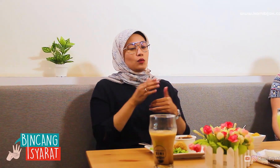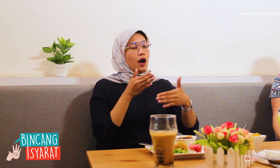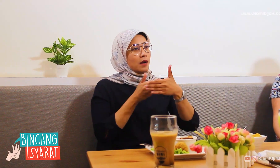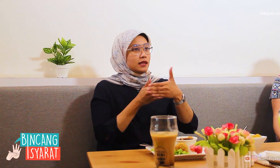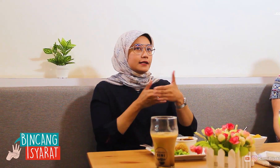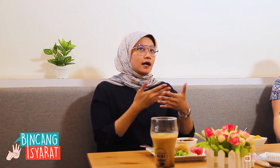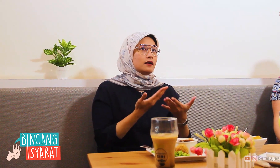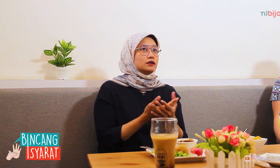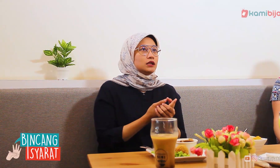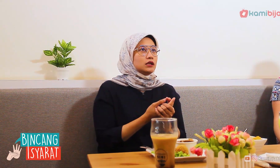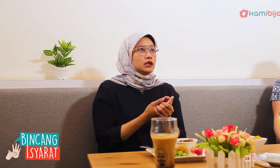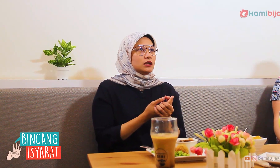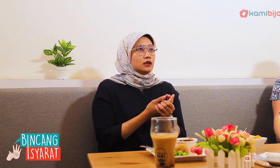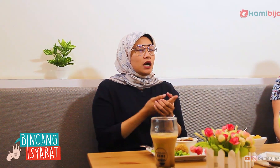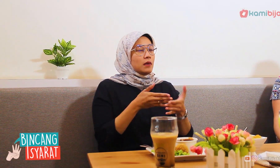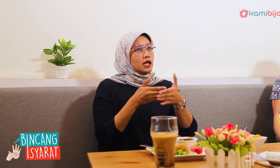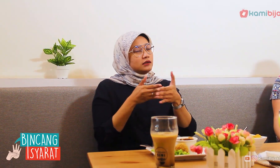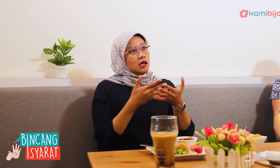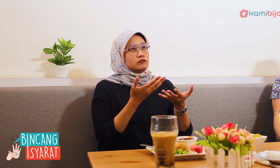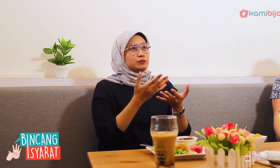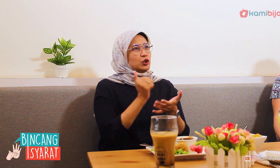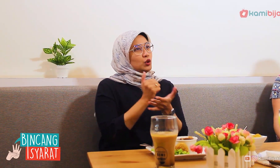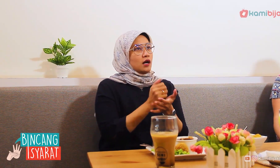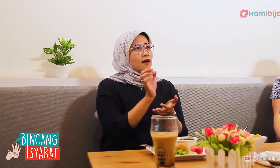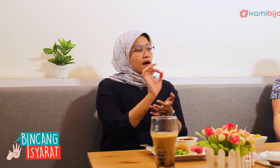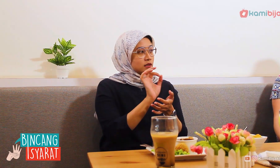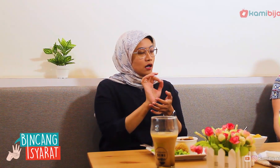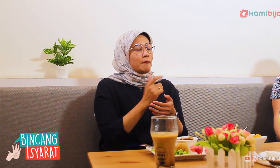From here, I didn't find any obstacles,